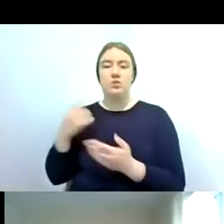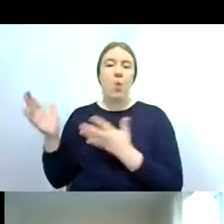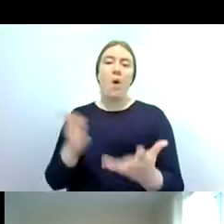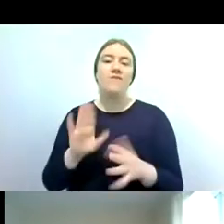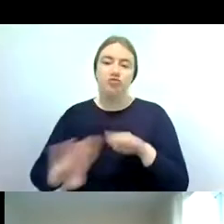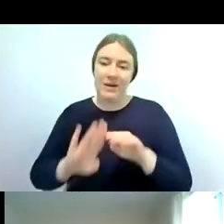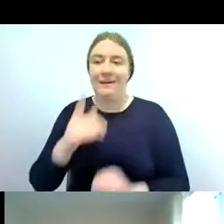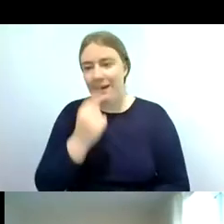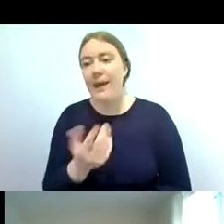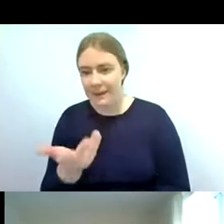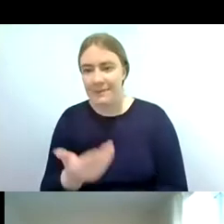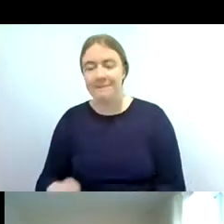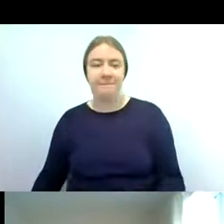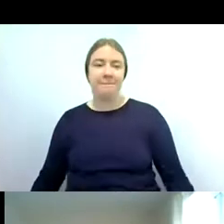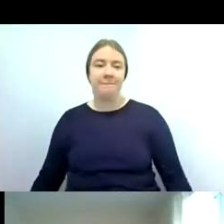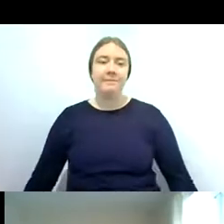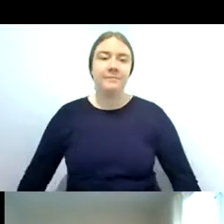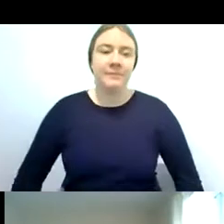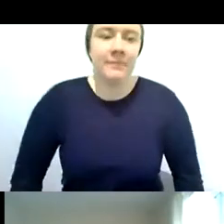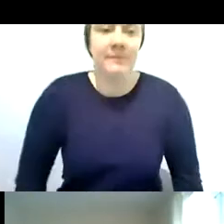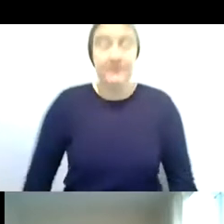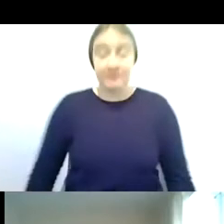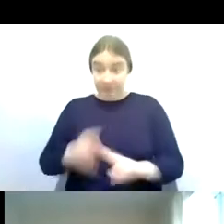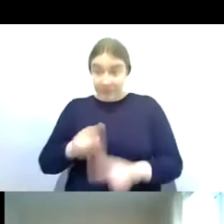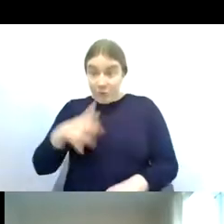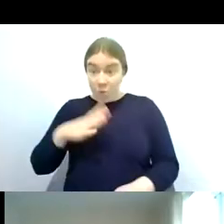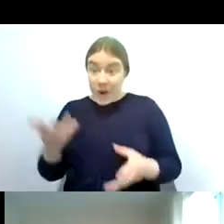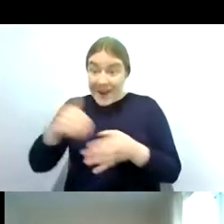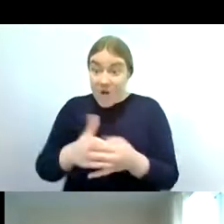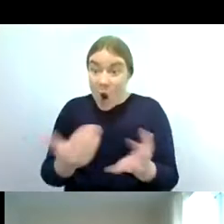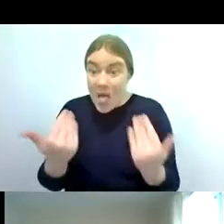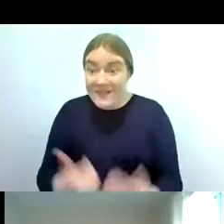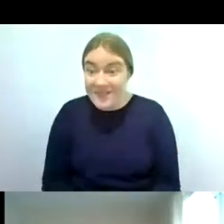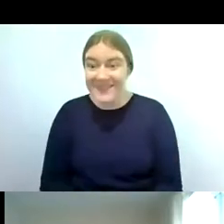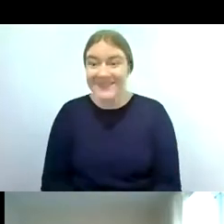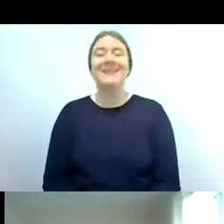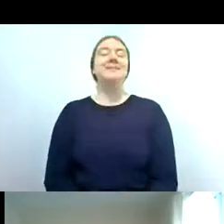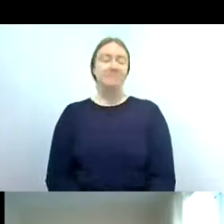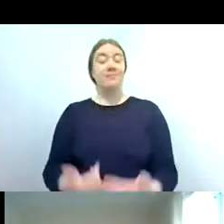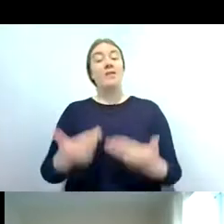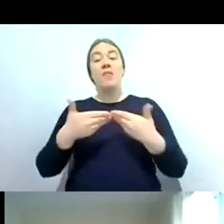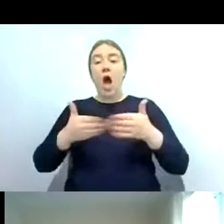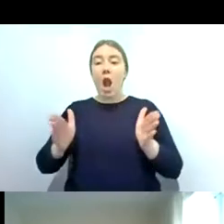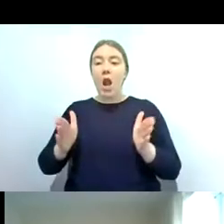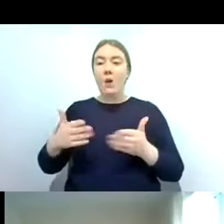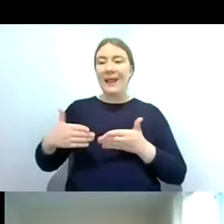and so if you do want to get involved the unlocking the Severn website has a get involved